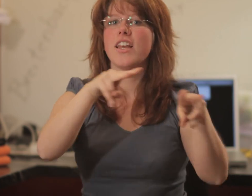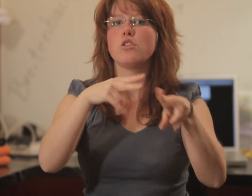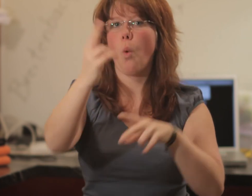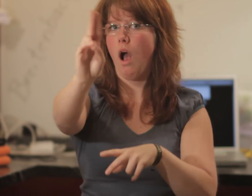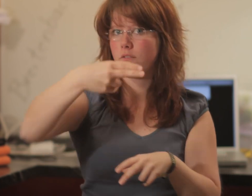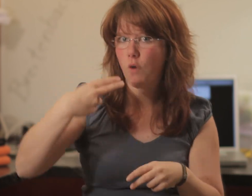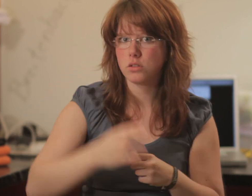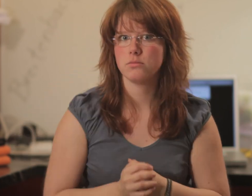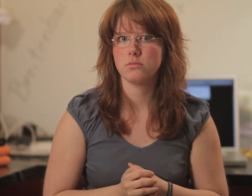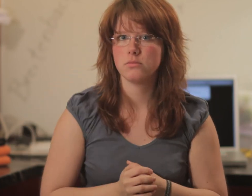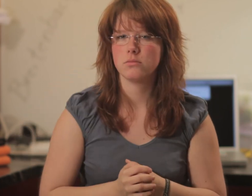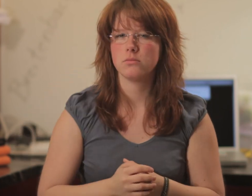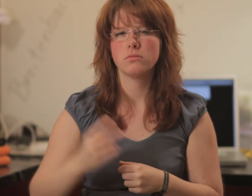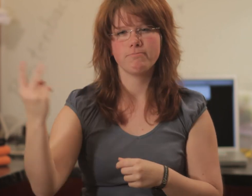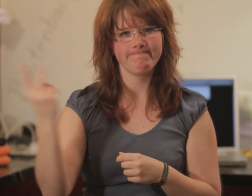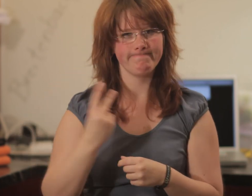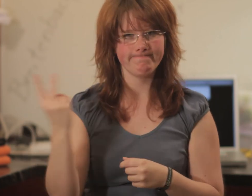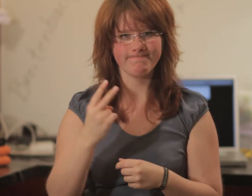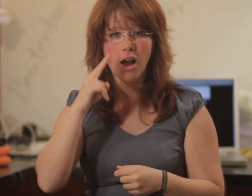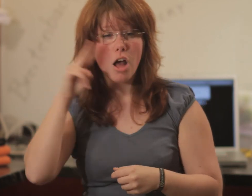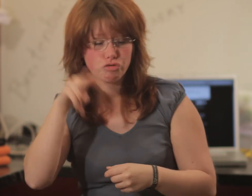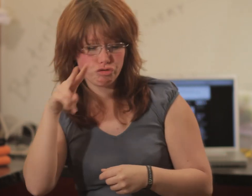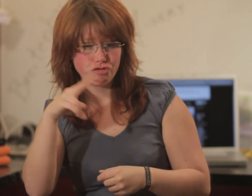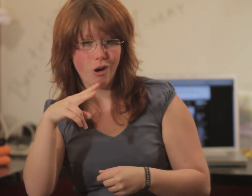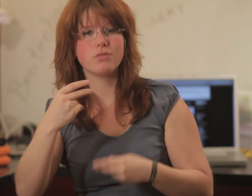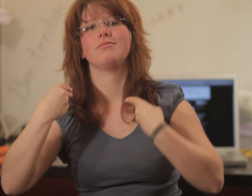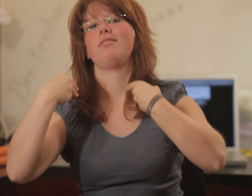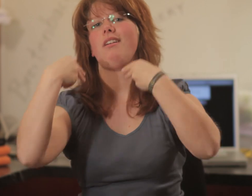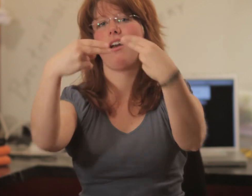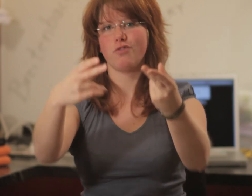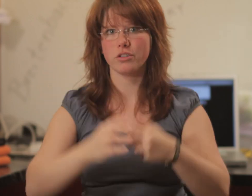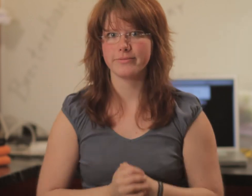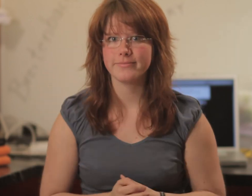We will have a look at them and send you our answer.